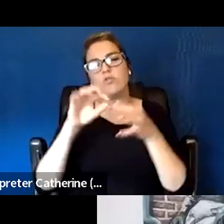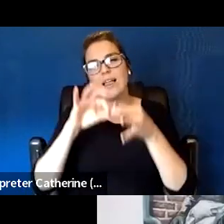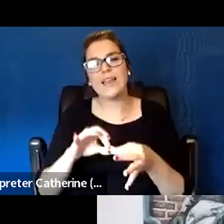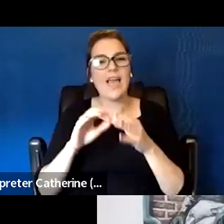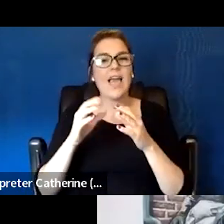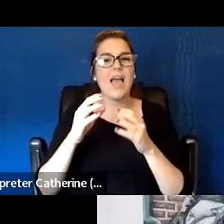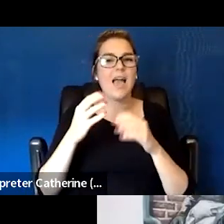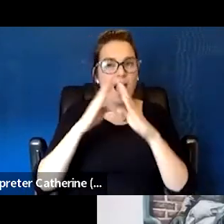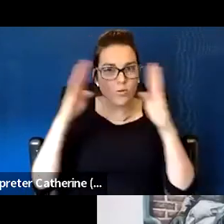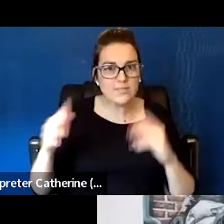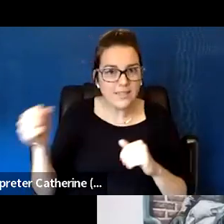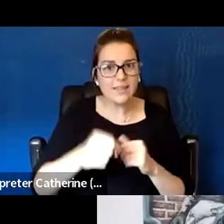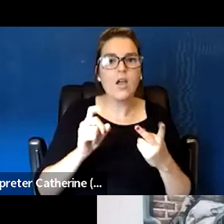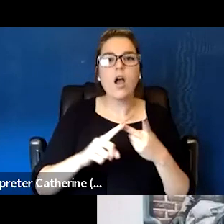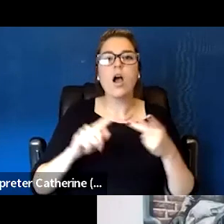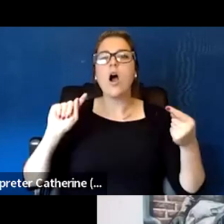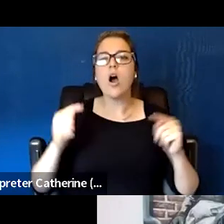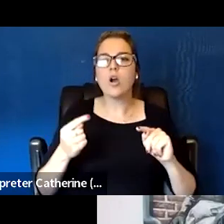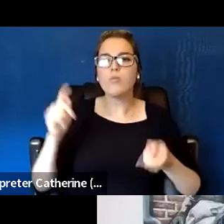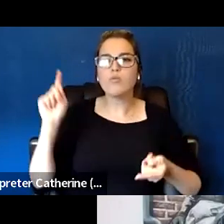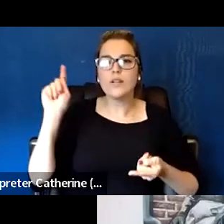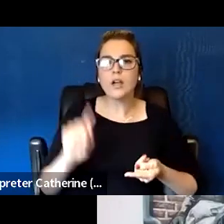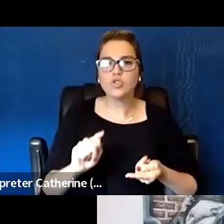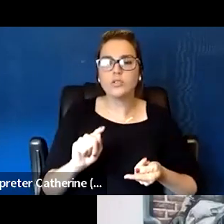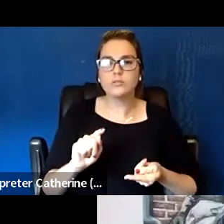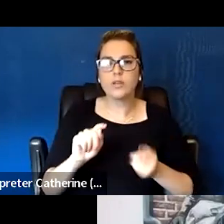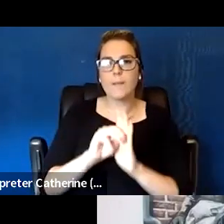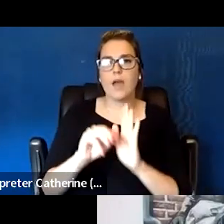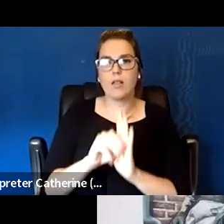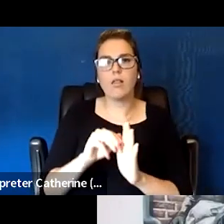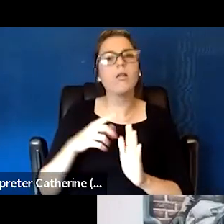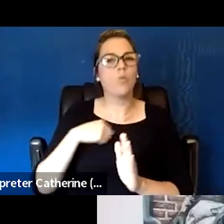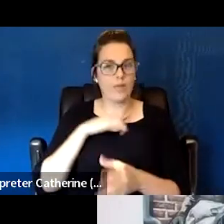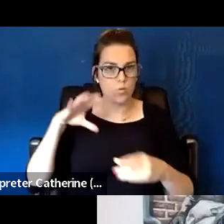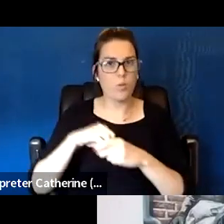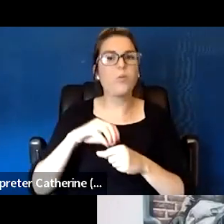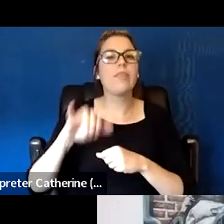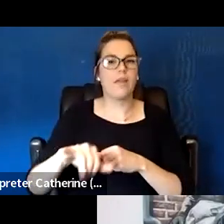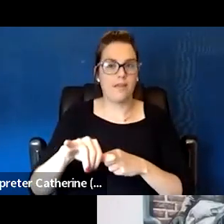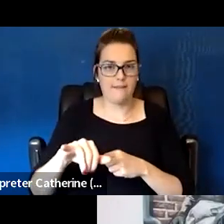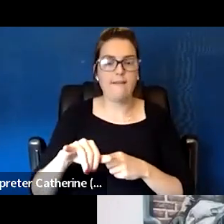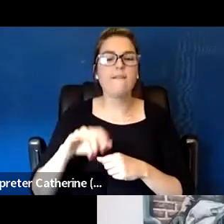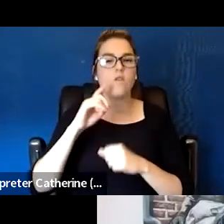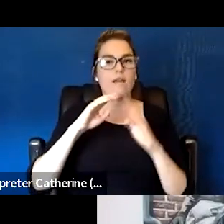about a harm reduction model, which yes, we do incorporate in housing and it's not only for substance use,